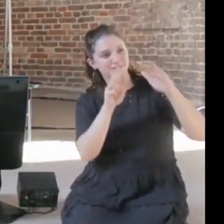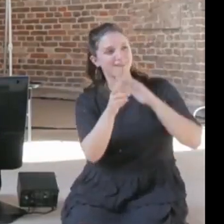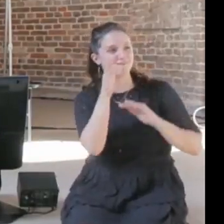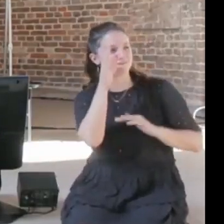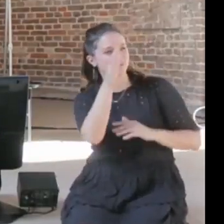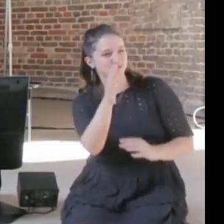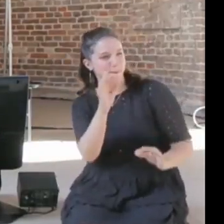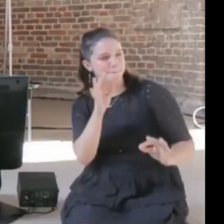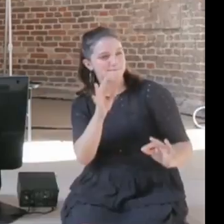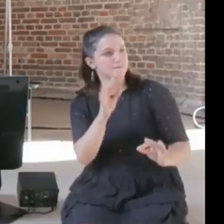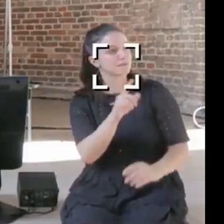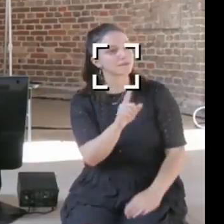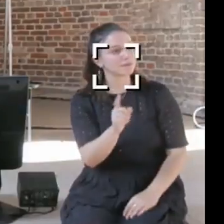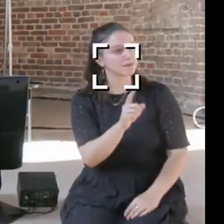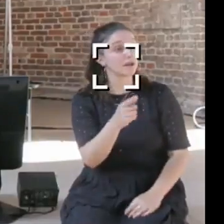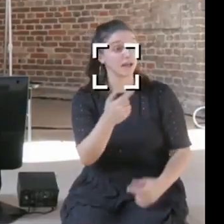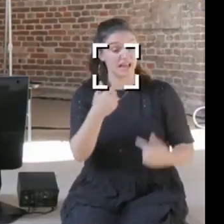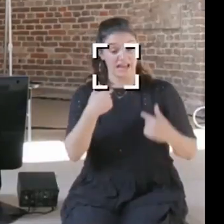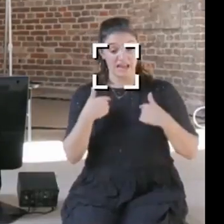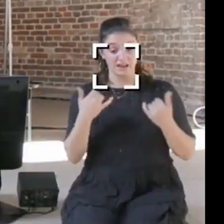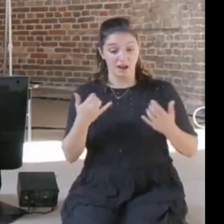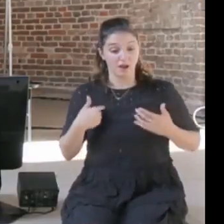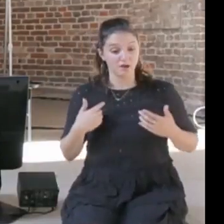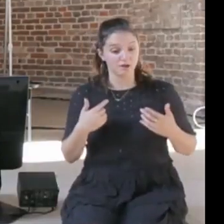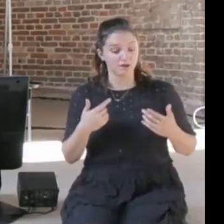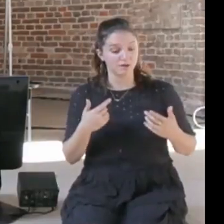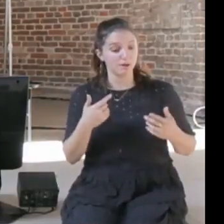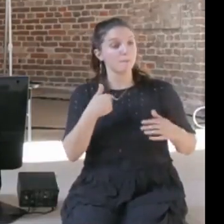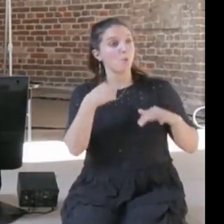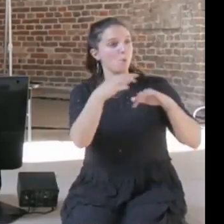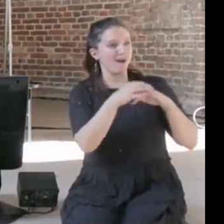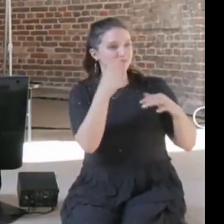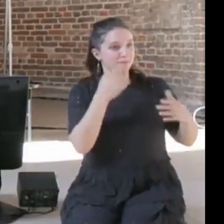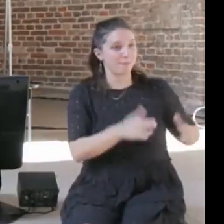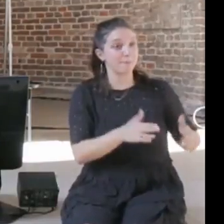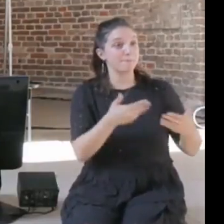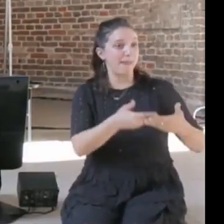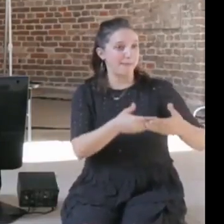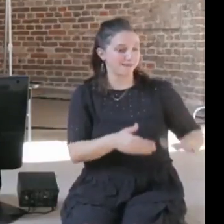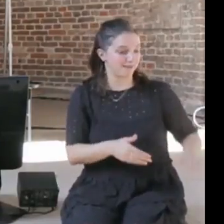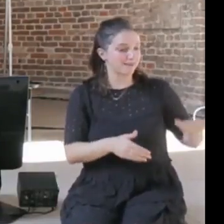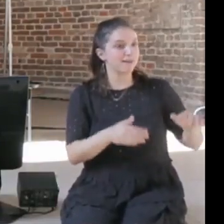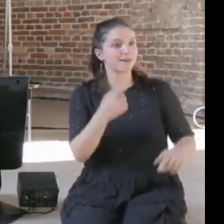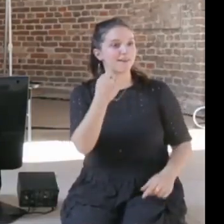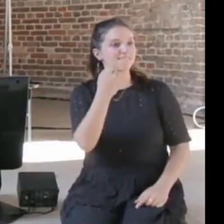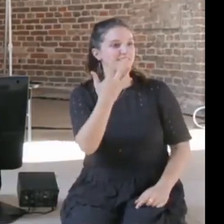baby now, I have a 15-month-old baby, so I'll use a baby metaphor, so when you give birth